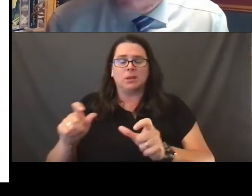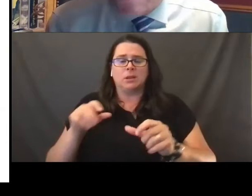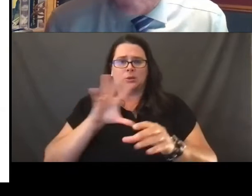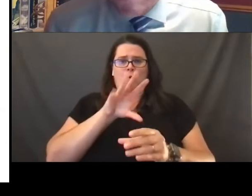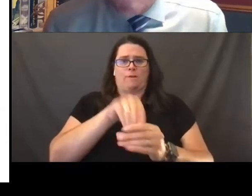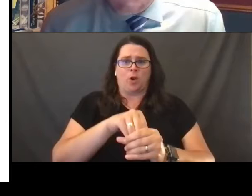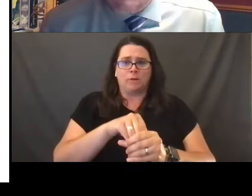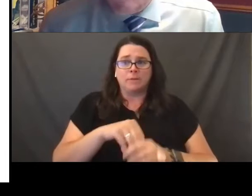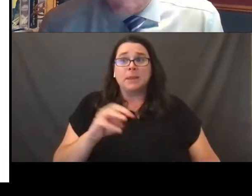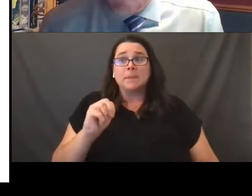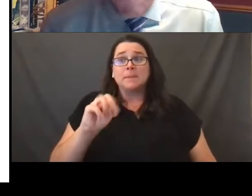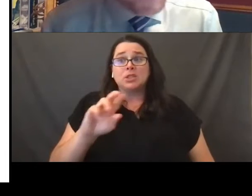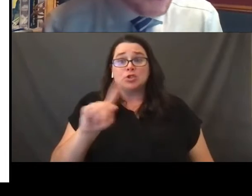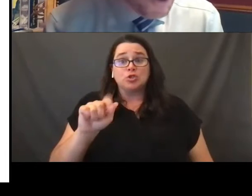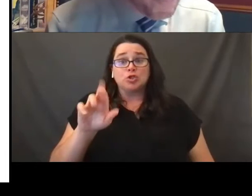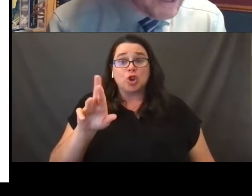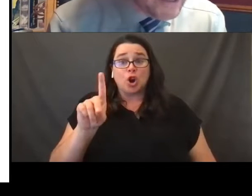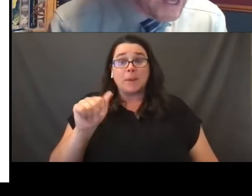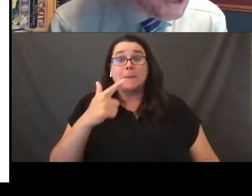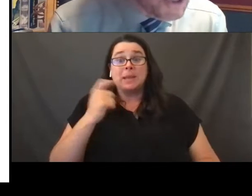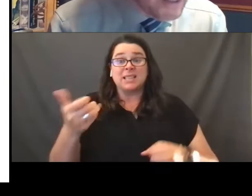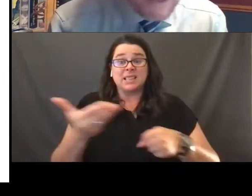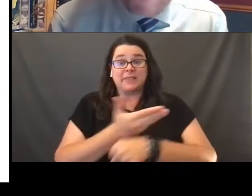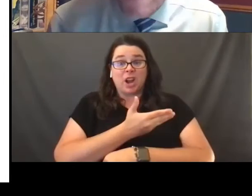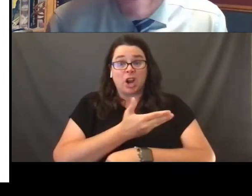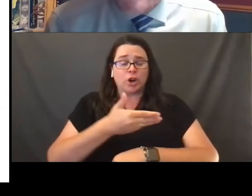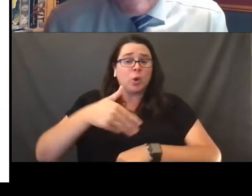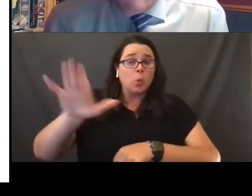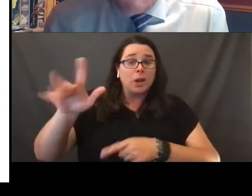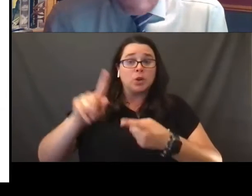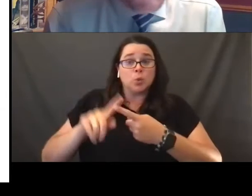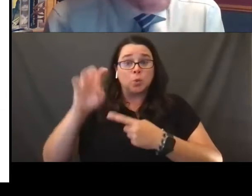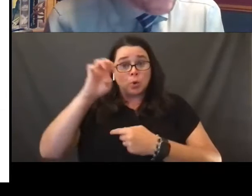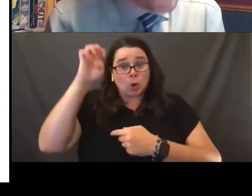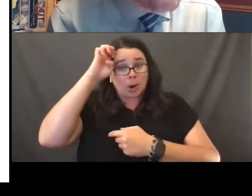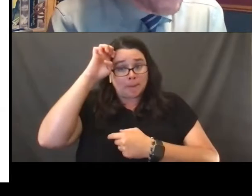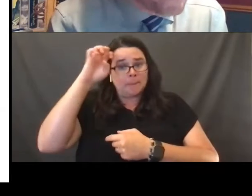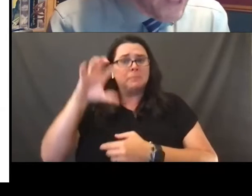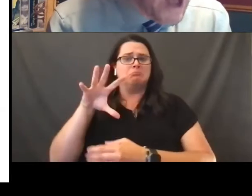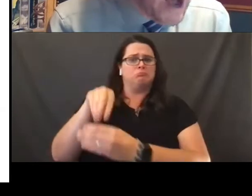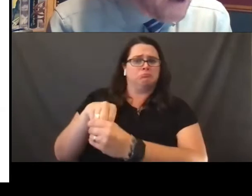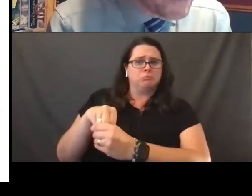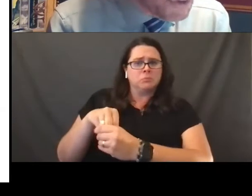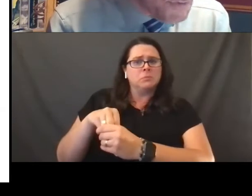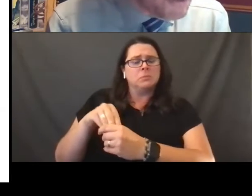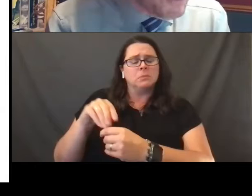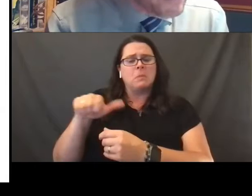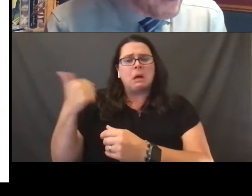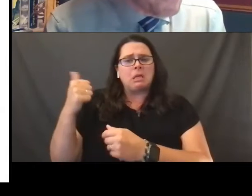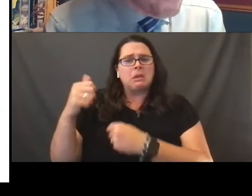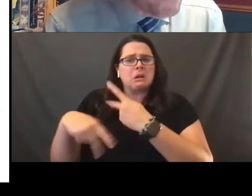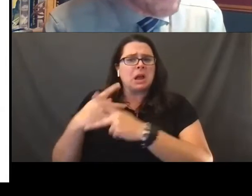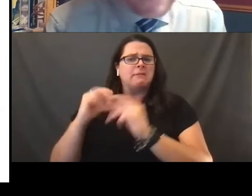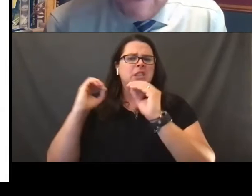Mr. Zarda, because he was fired went off to Europe and engaged in another kind of instructing from skydiving.